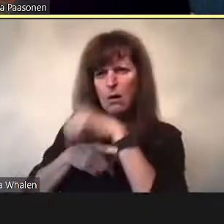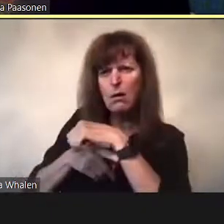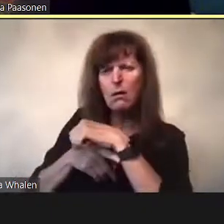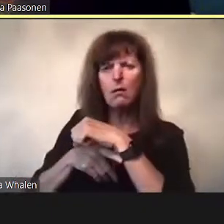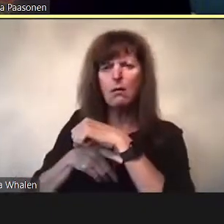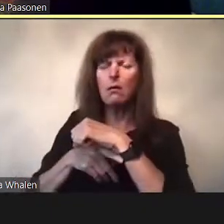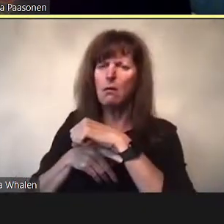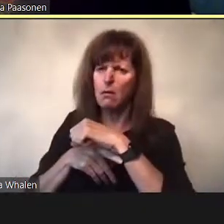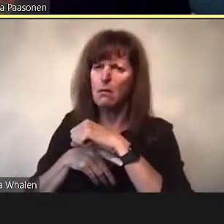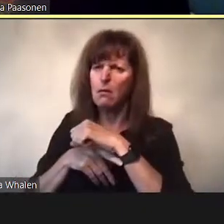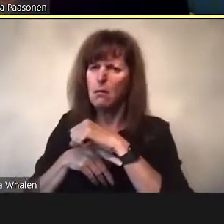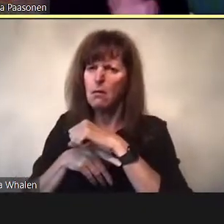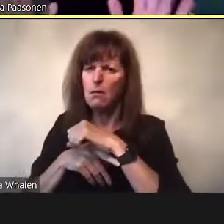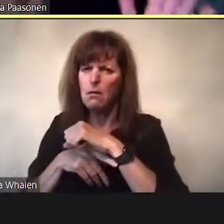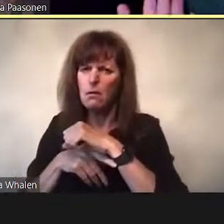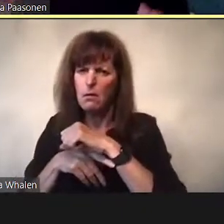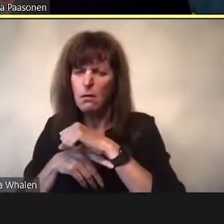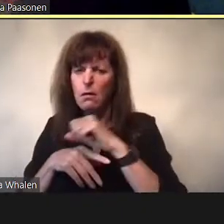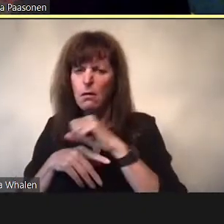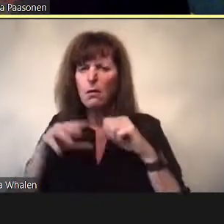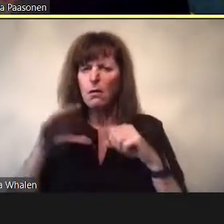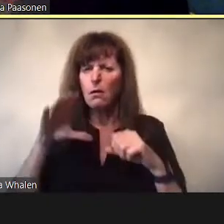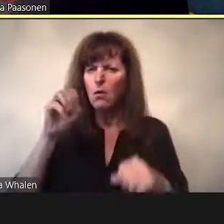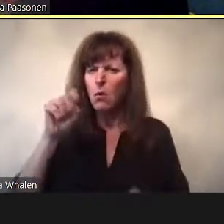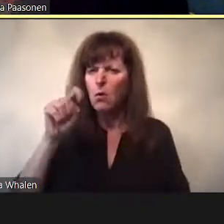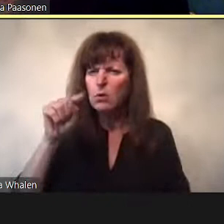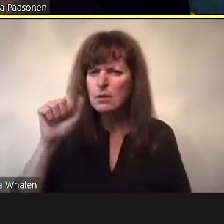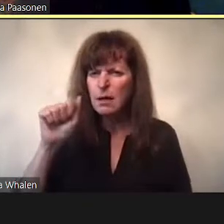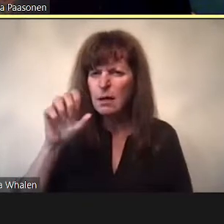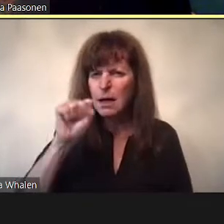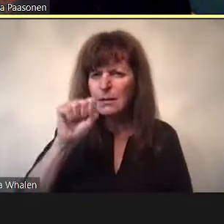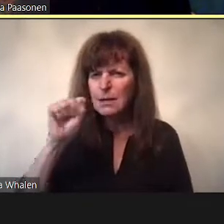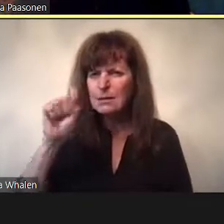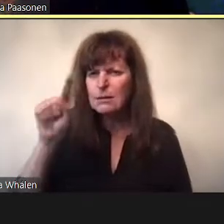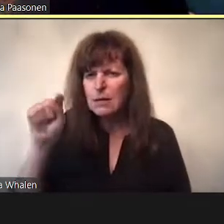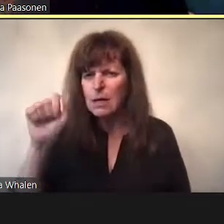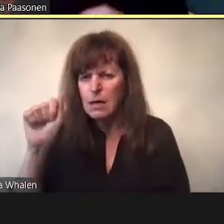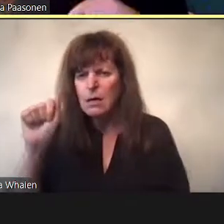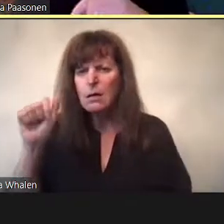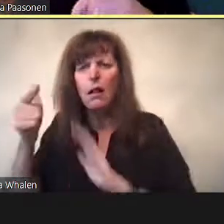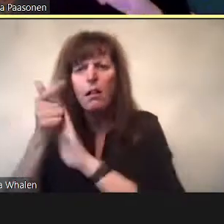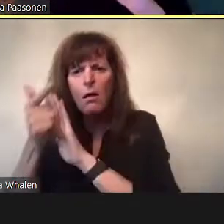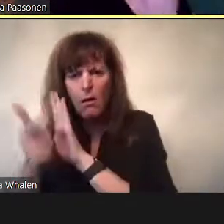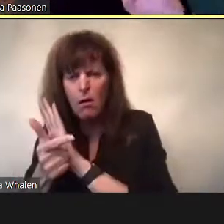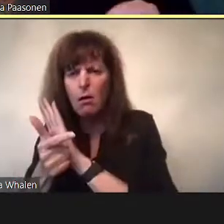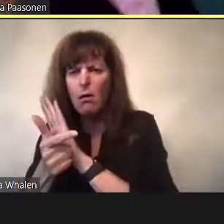In this context when traffic to porn sites has been increasing,